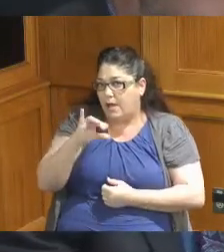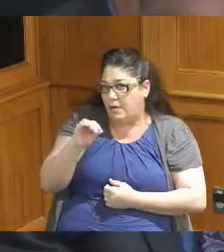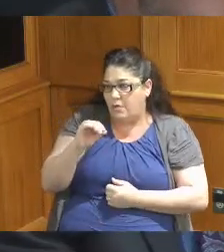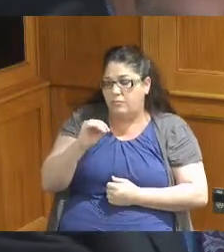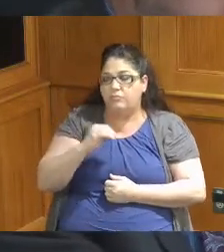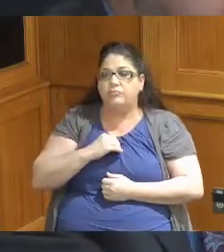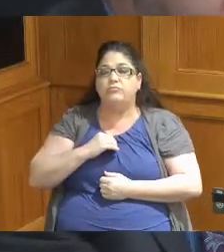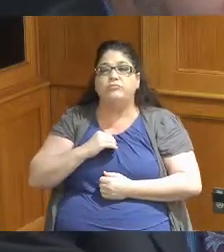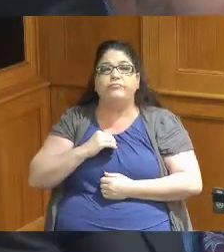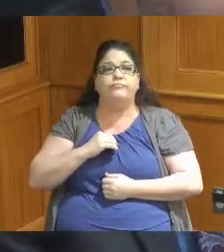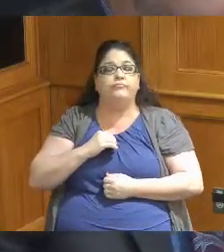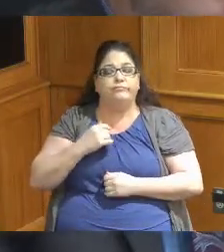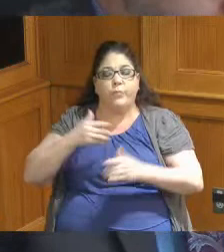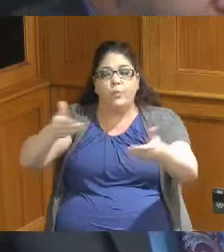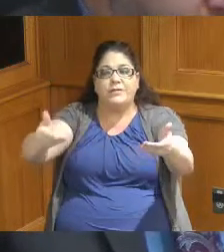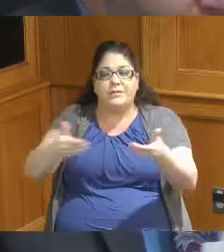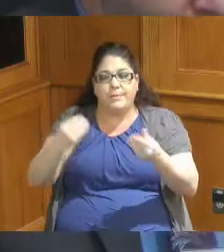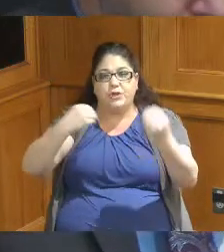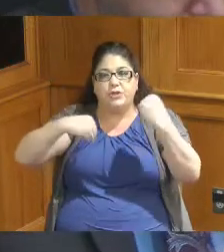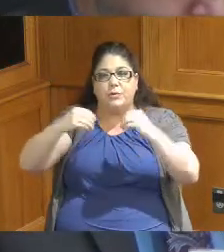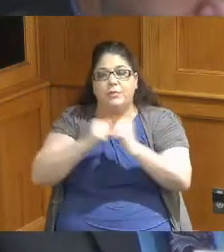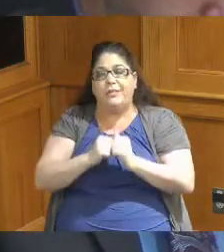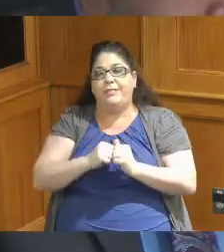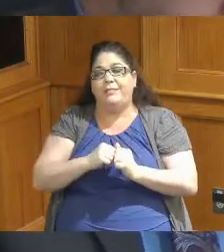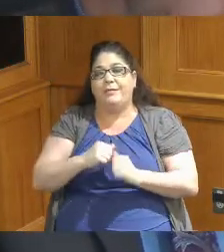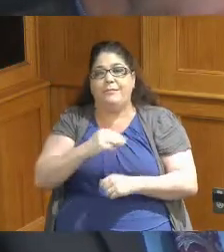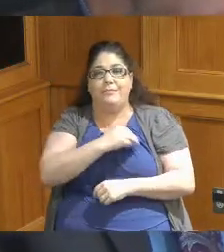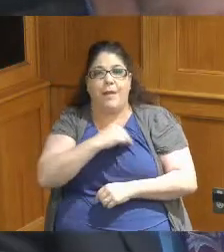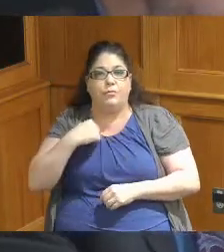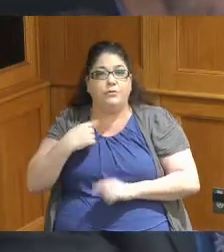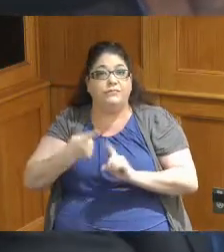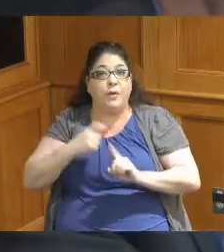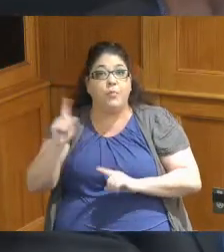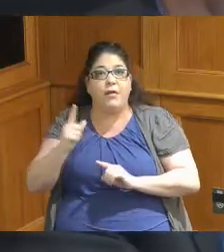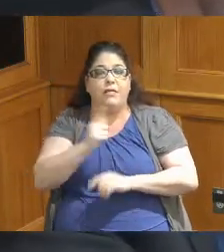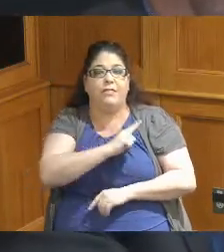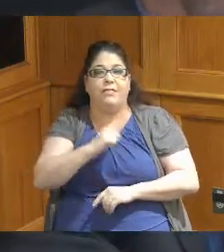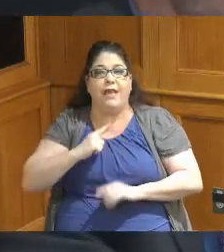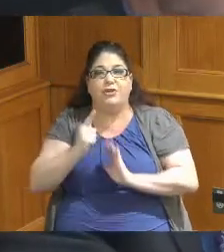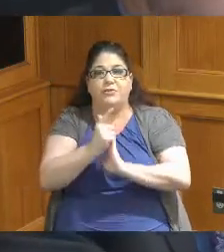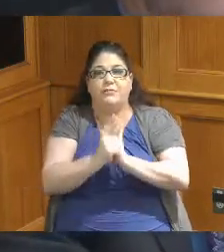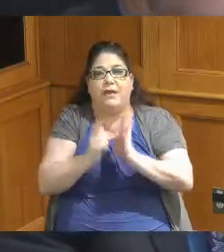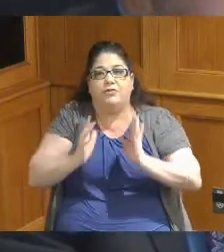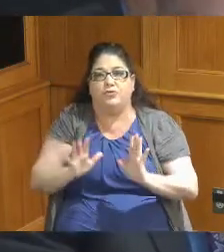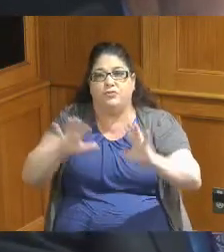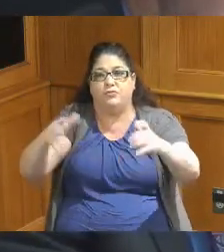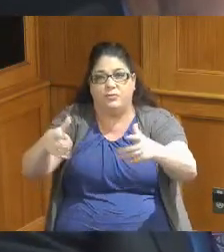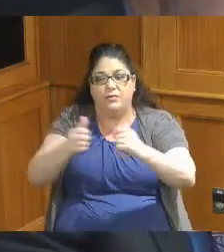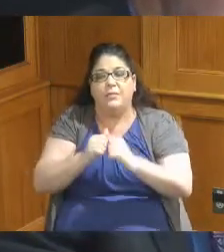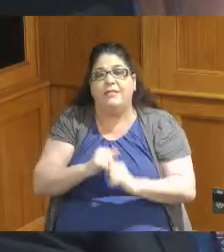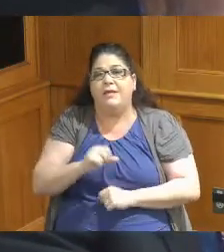a reception with members of the legislature and they are closely tracking the sub bill that is